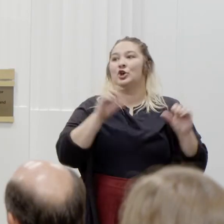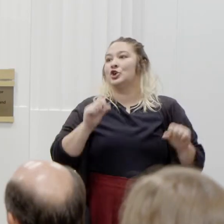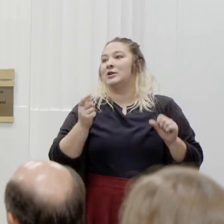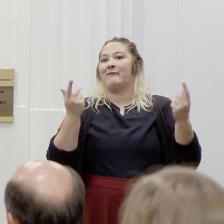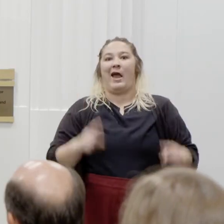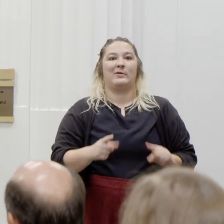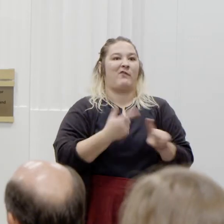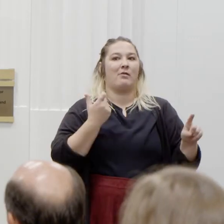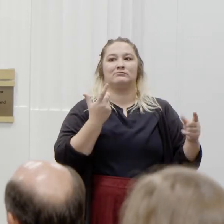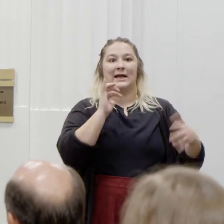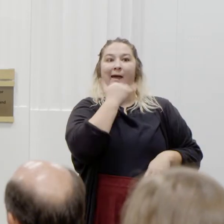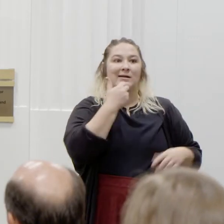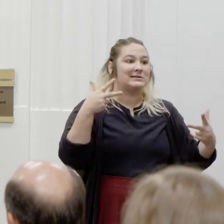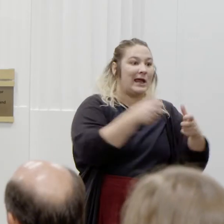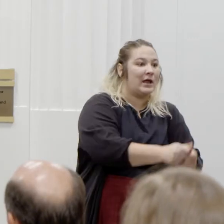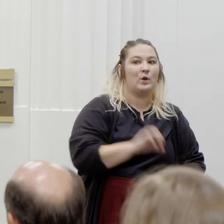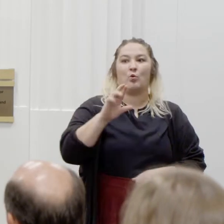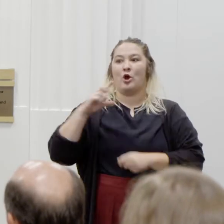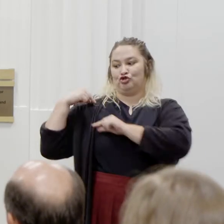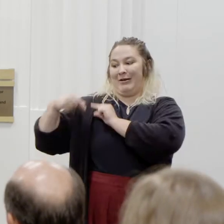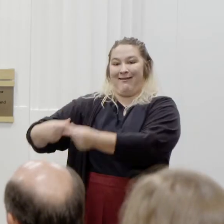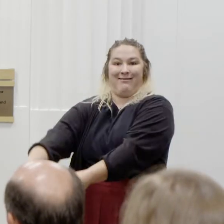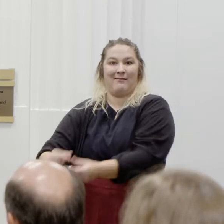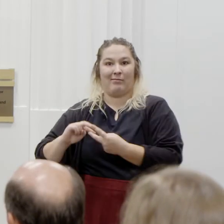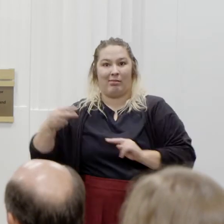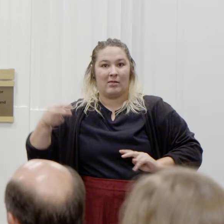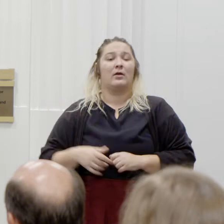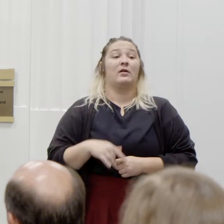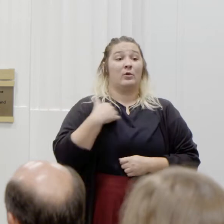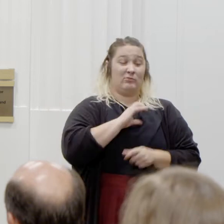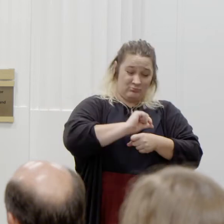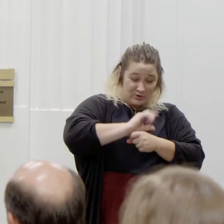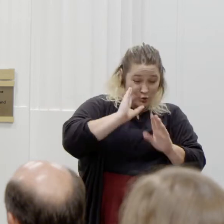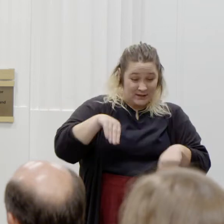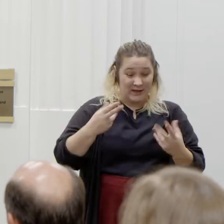or something that is congenital, working to give people the opportunity to lead a better life